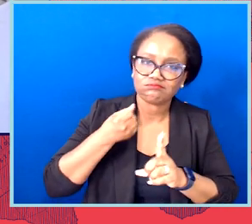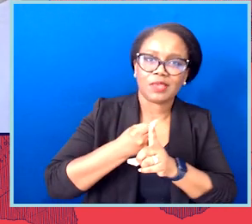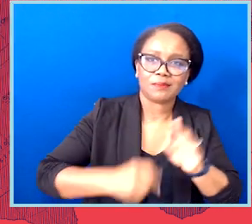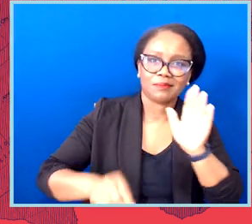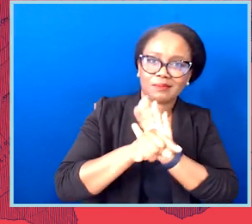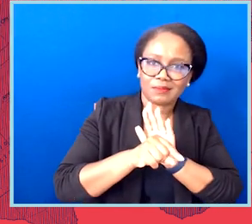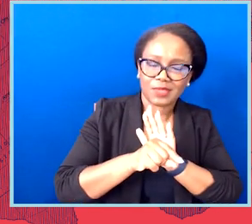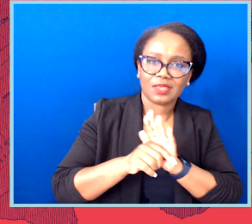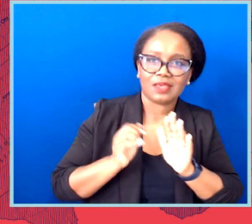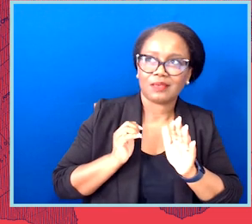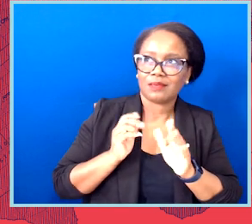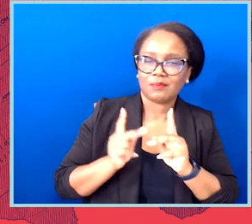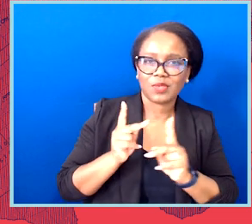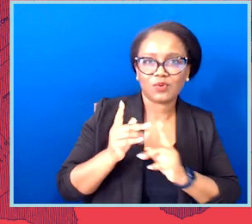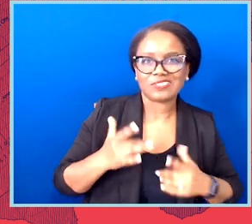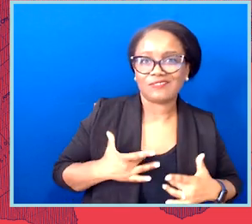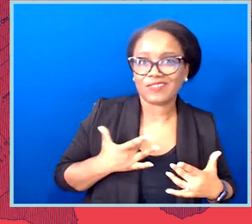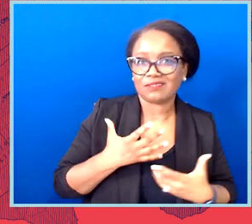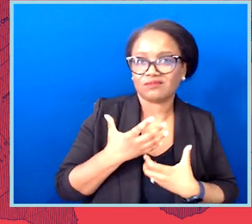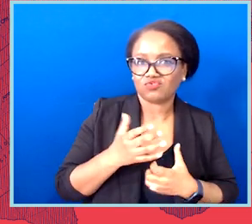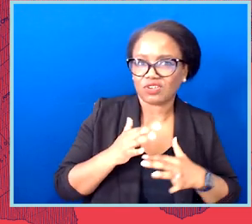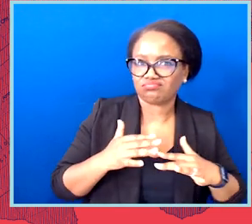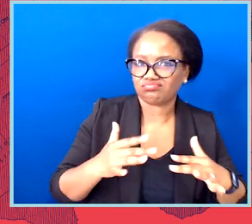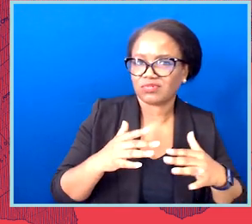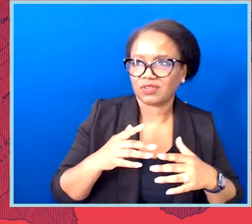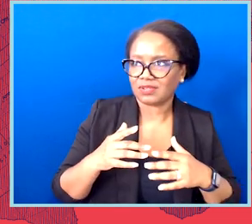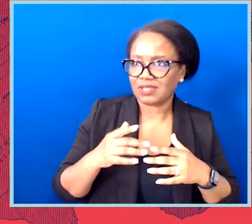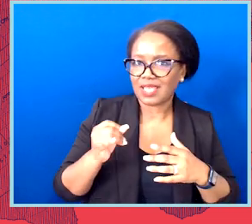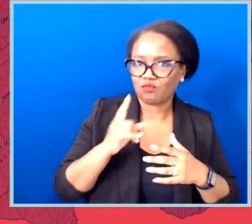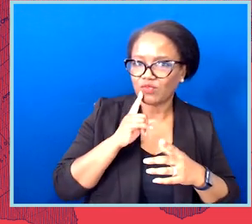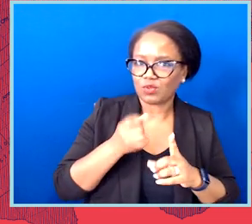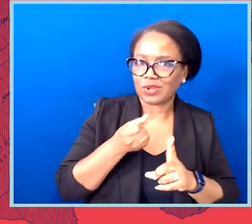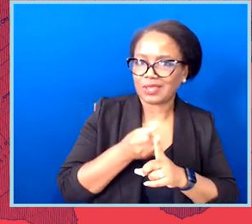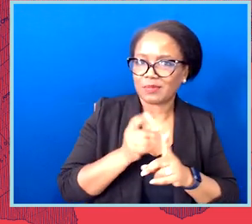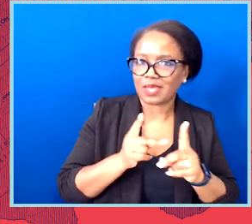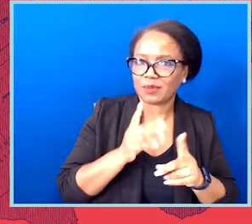So over two years ago now, the ACLU assembled a cross functional redistricting team to make